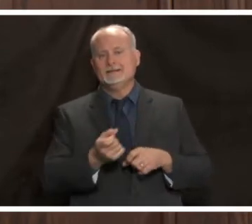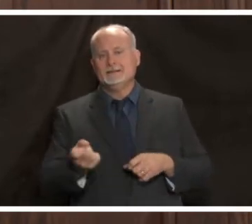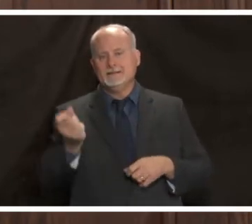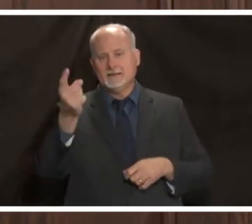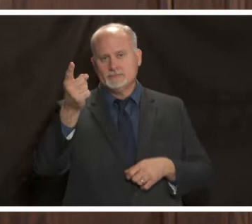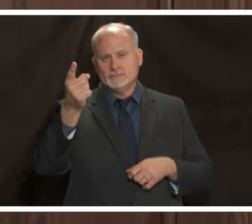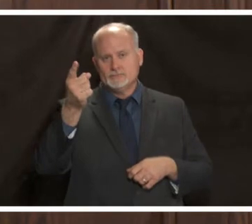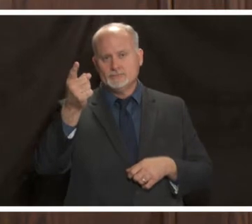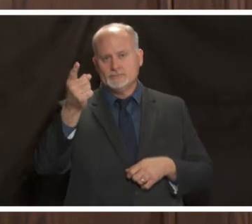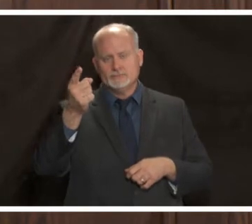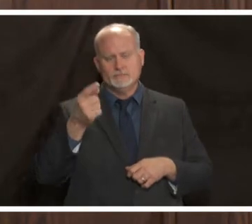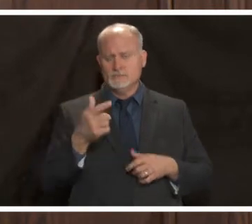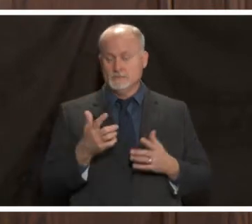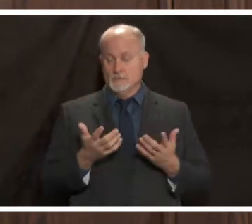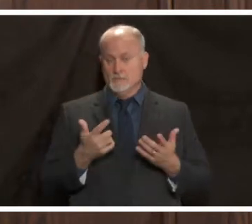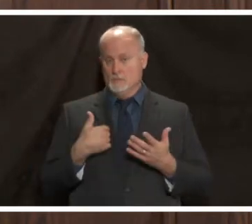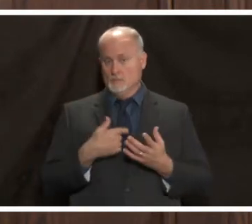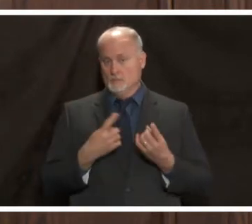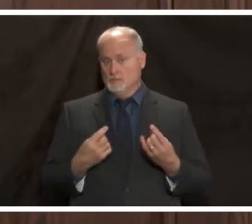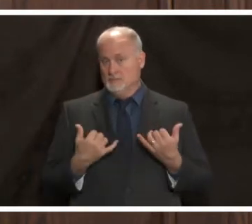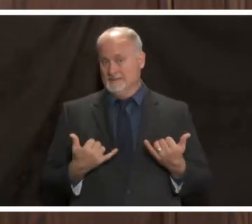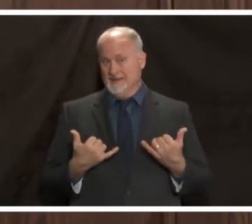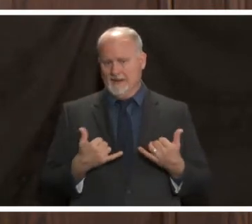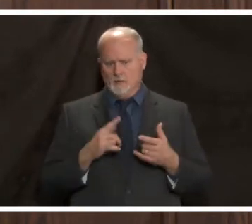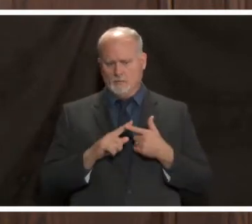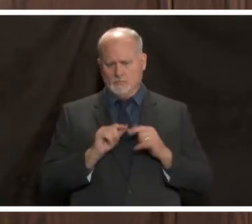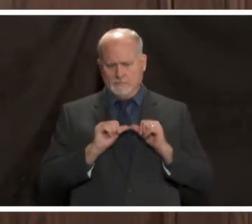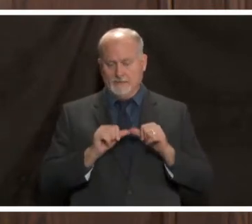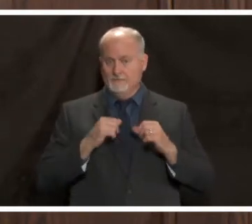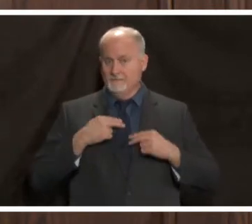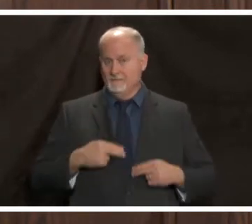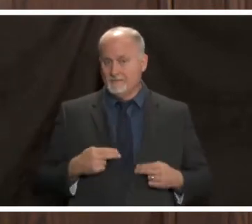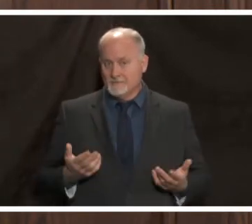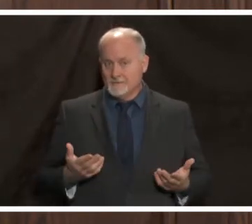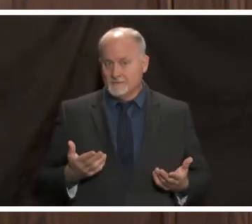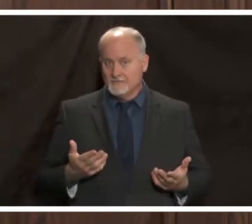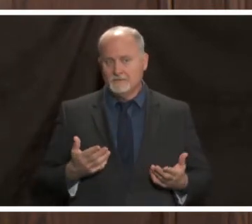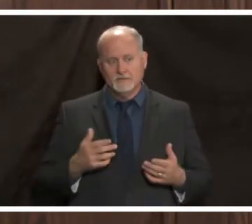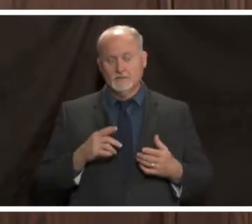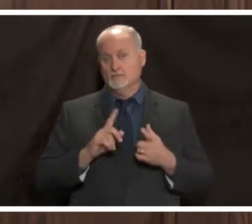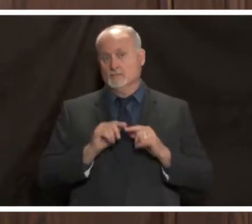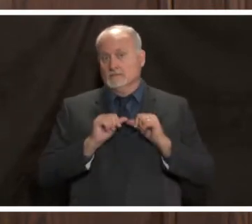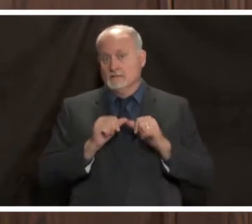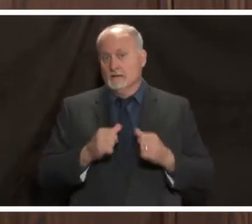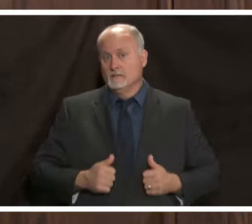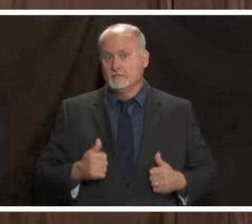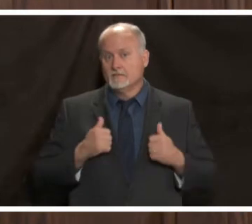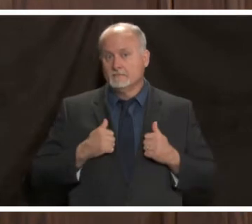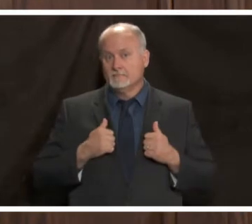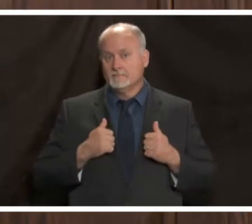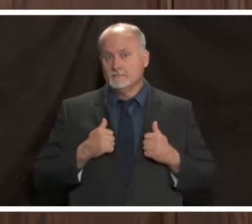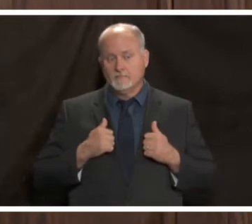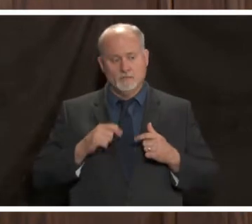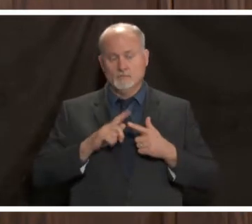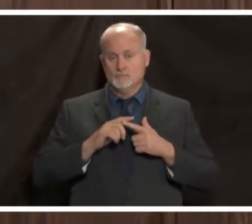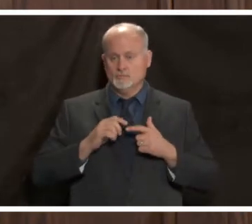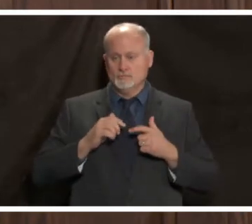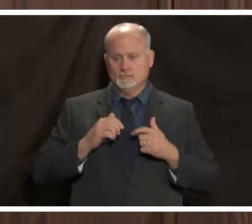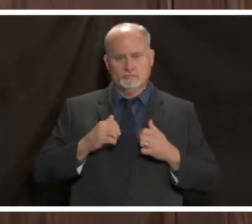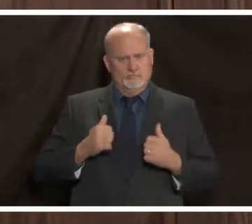so what can we do to stay as healthy and frankly stay alive and survive this tour of duty and get